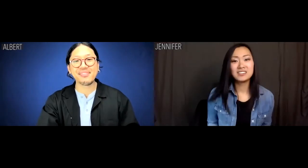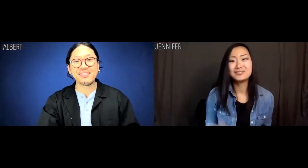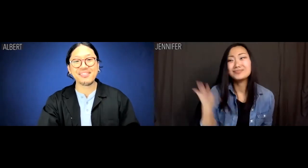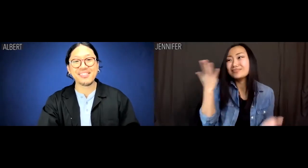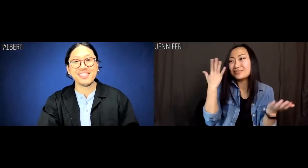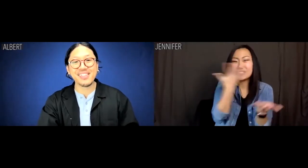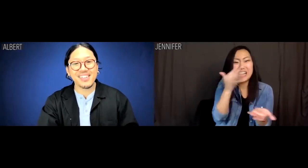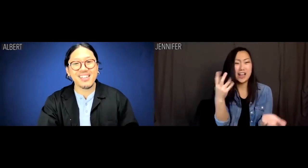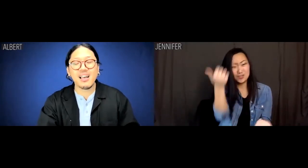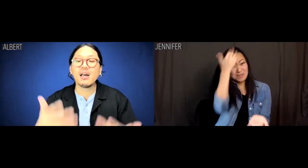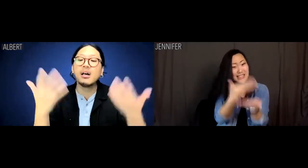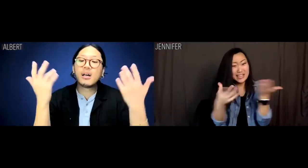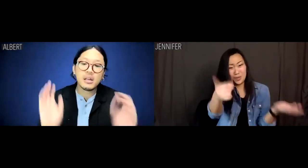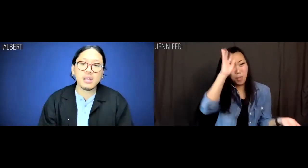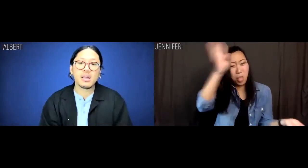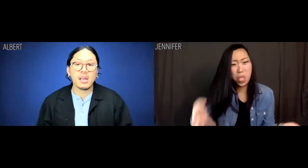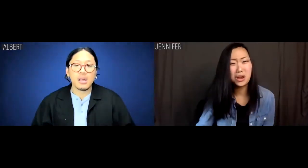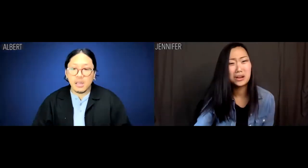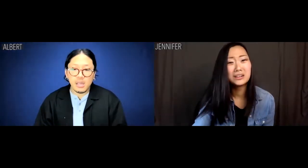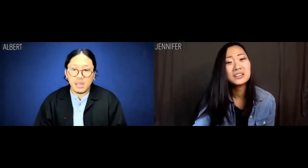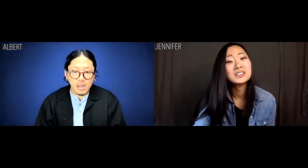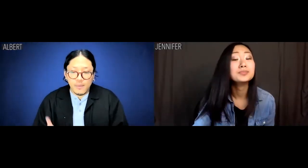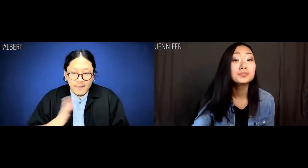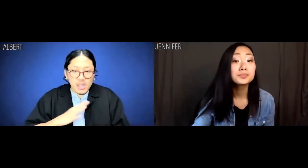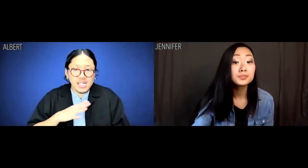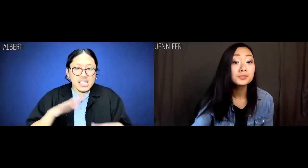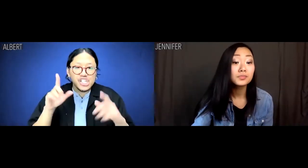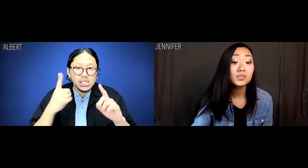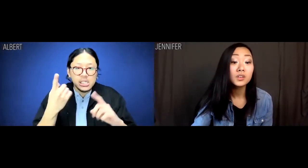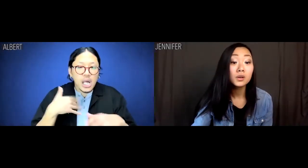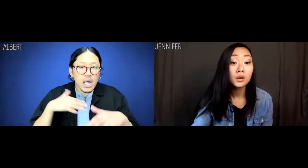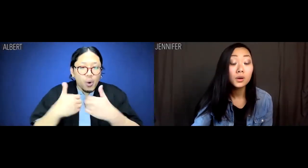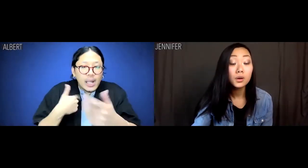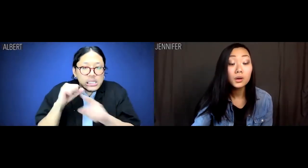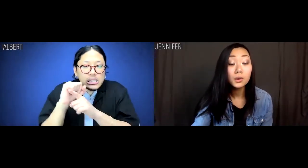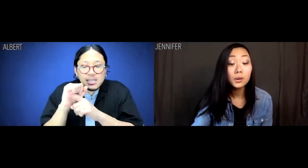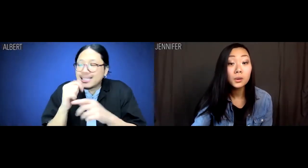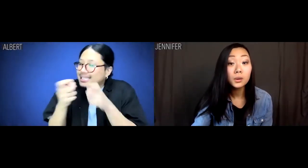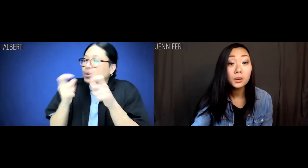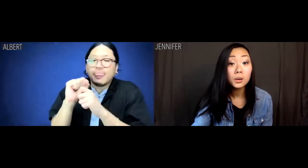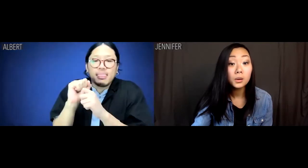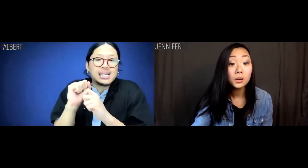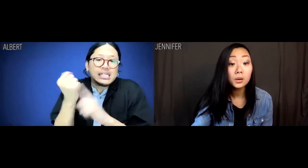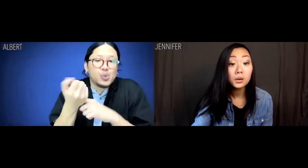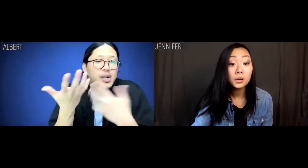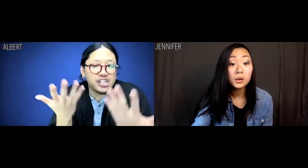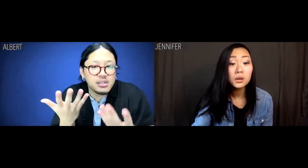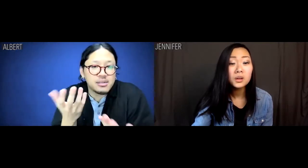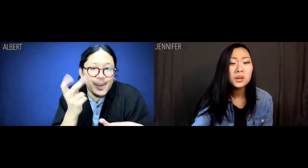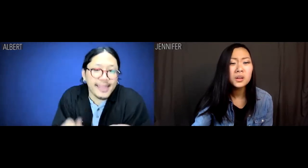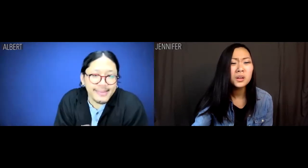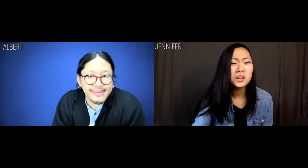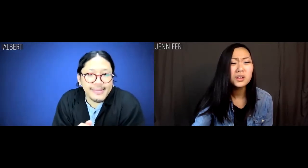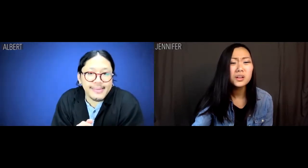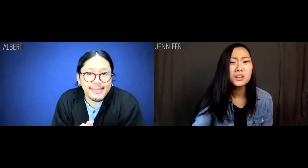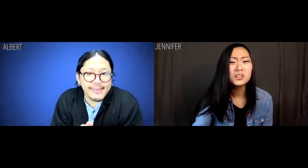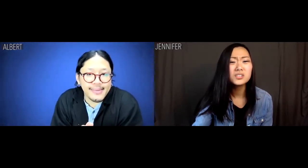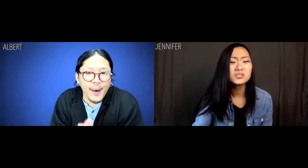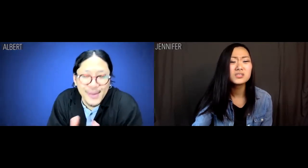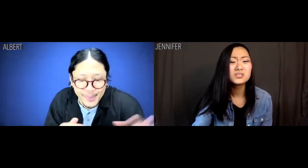That sounds like a stupid thing you made up. Albert: It's just how I deal with things, see?